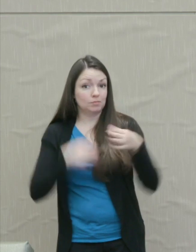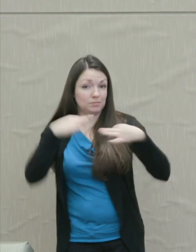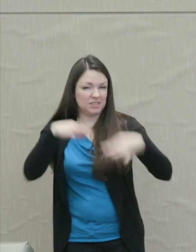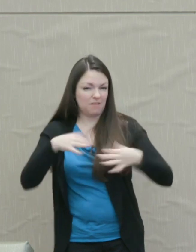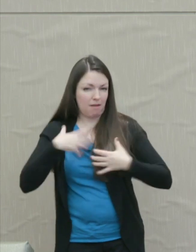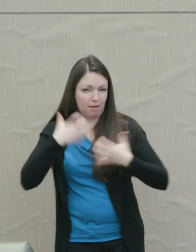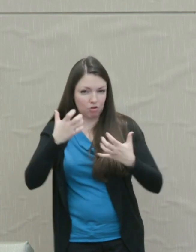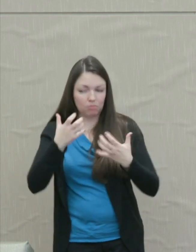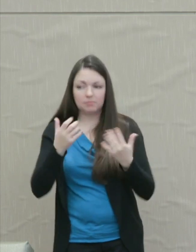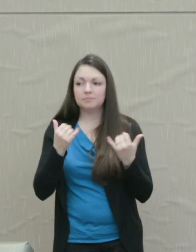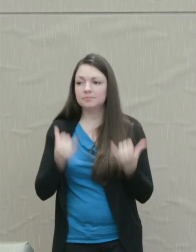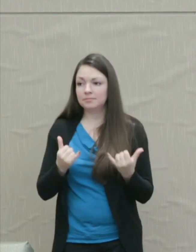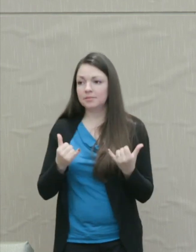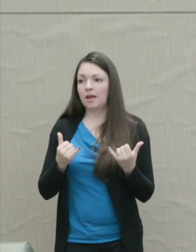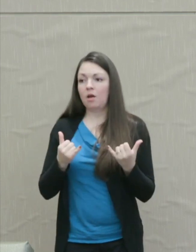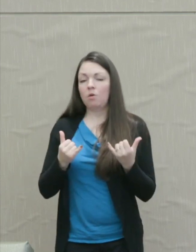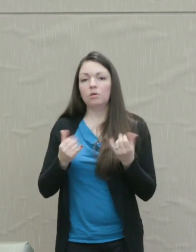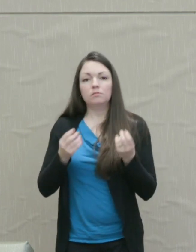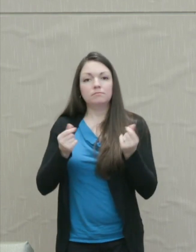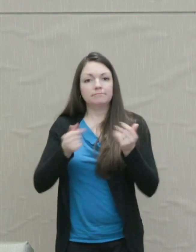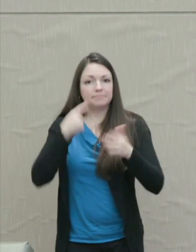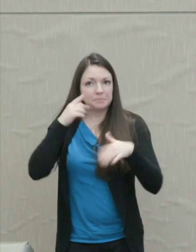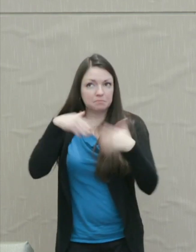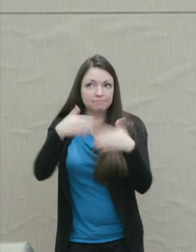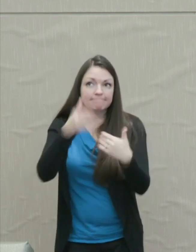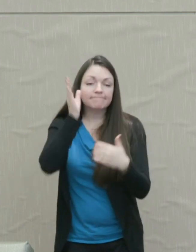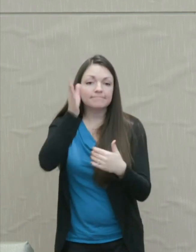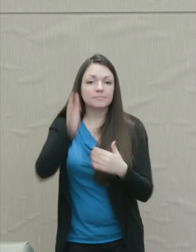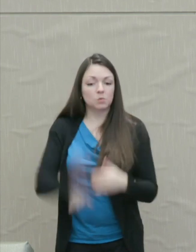So let's now fast forward to human adulthood.